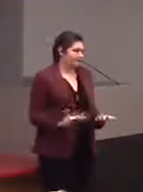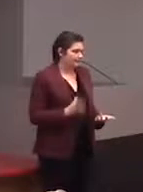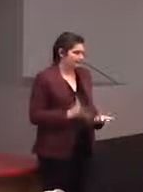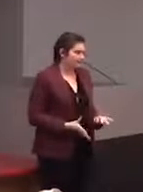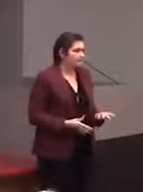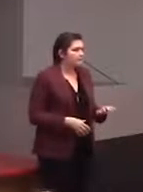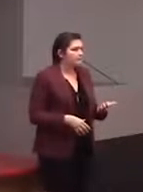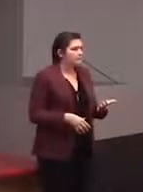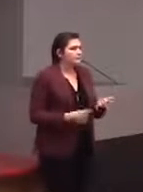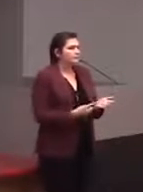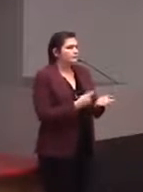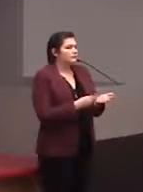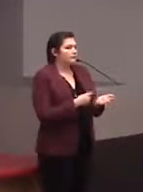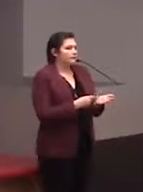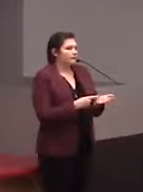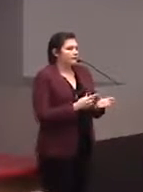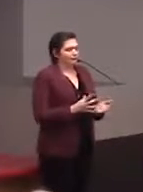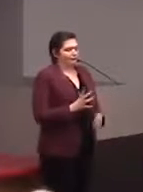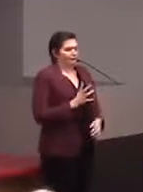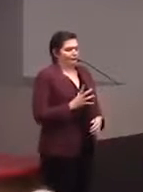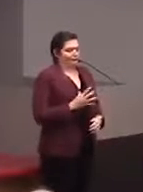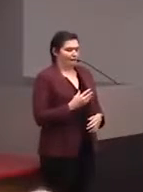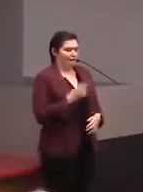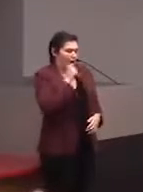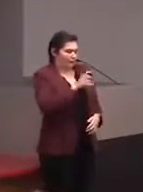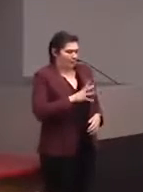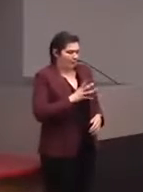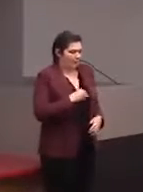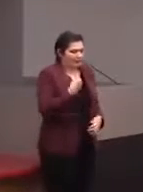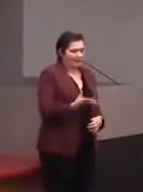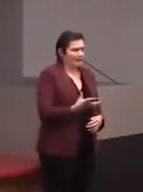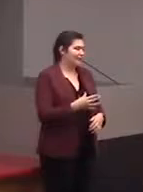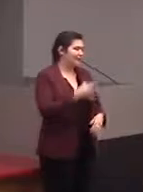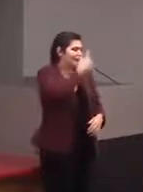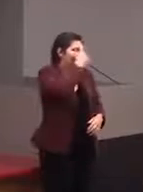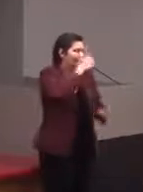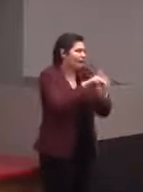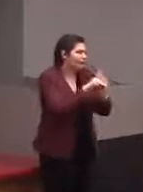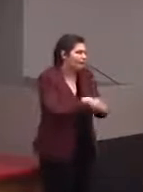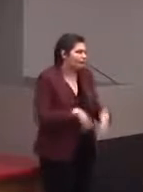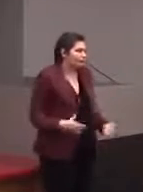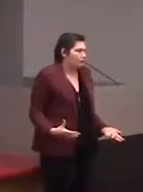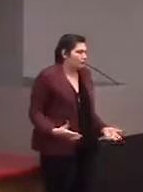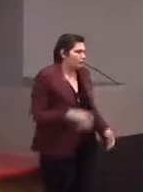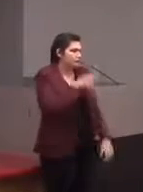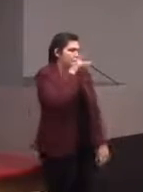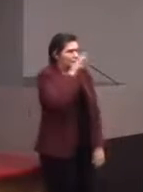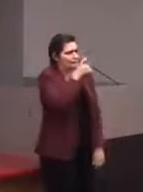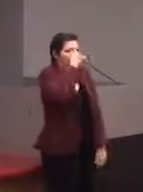Sometimes it will be an informal name, like it's probably gonna be the brain model, the talking brain model, is probably what they're